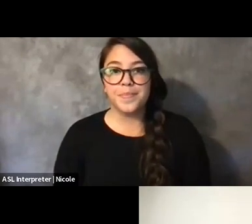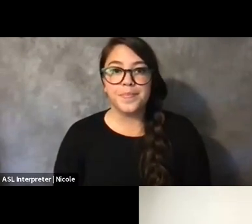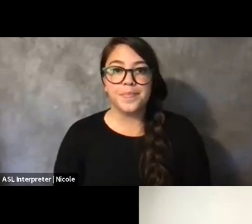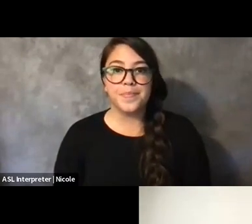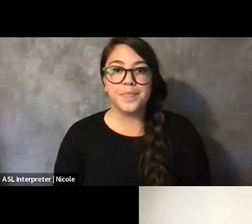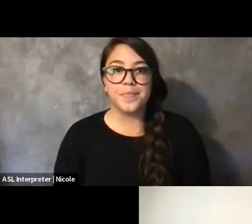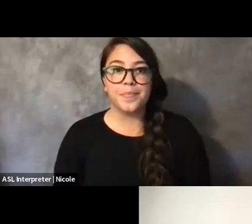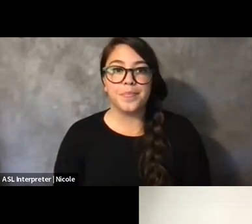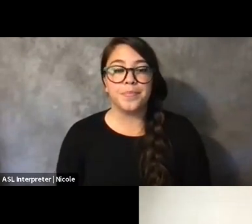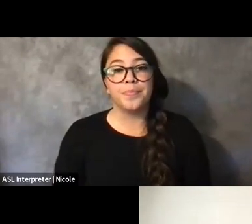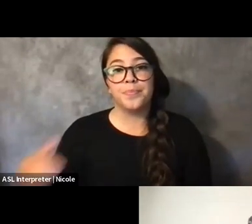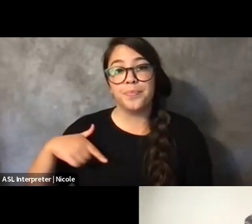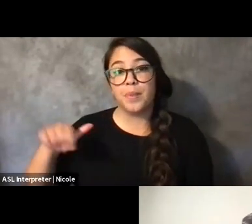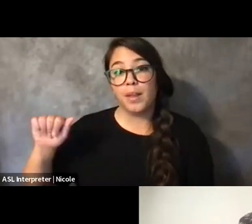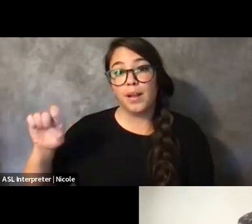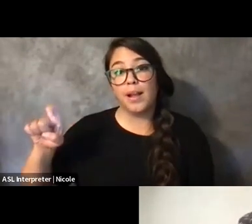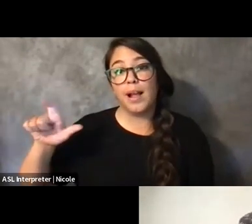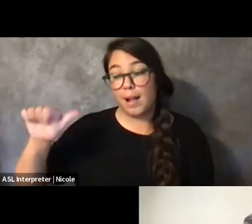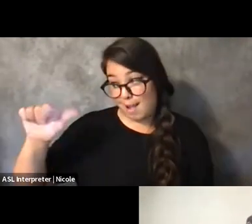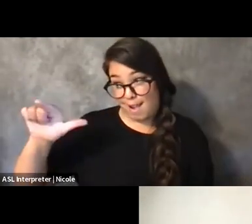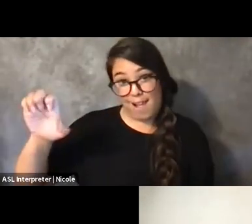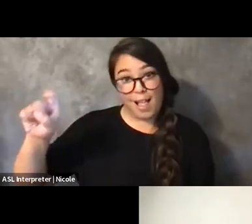Someone in the Q&A box, it wasn't necessarily a question,